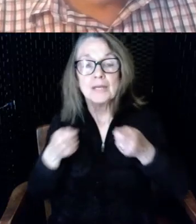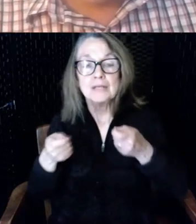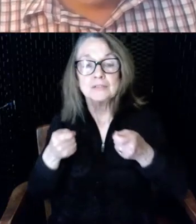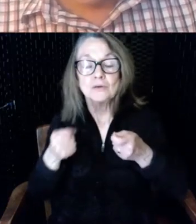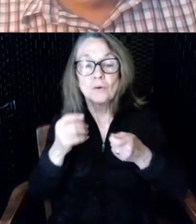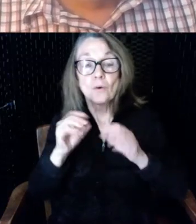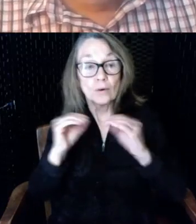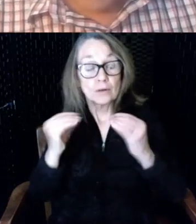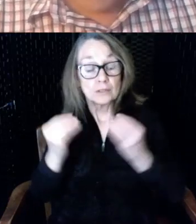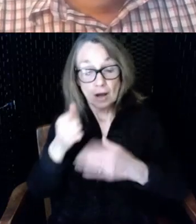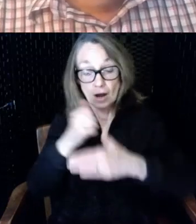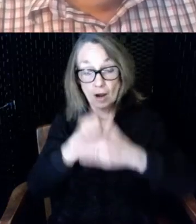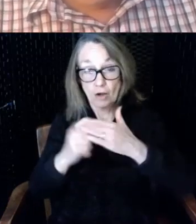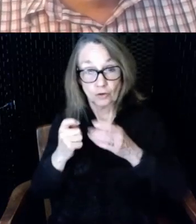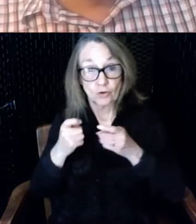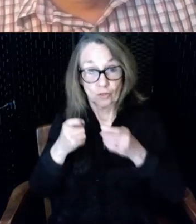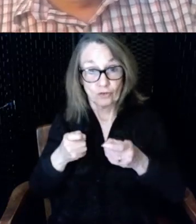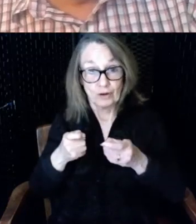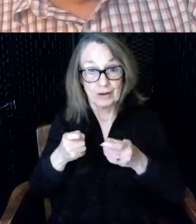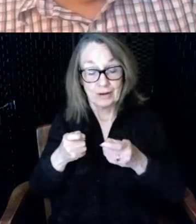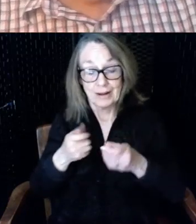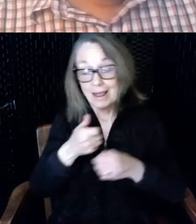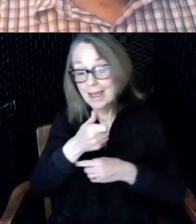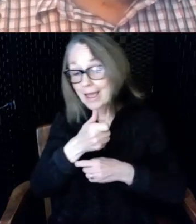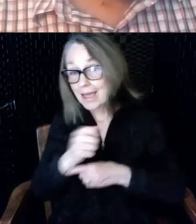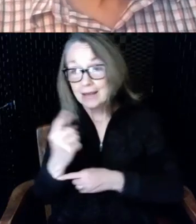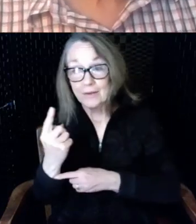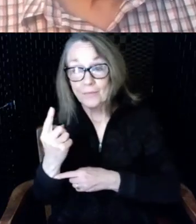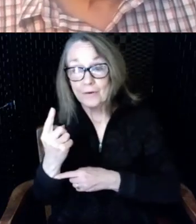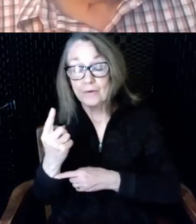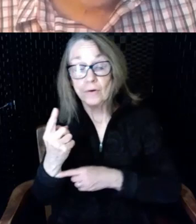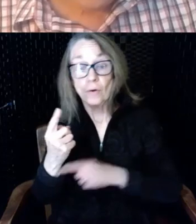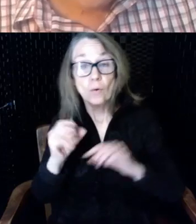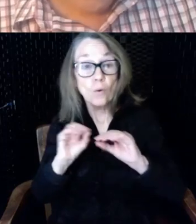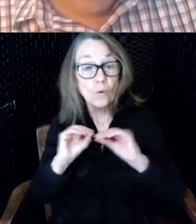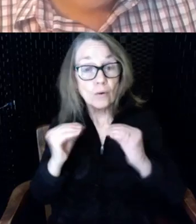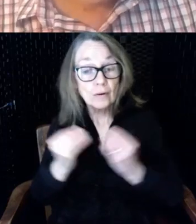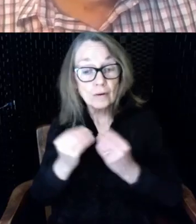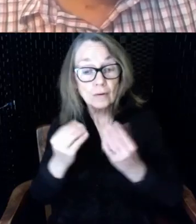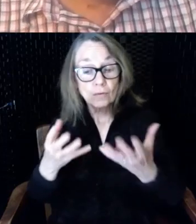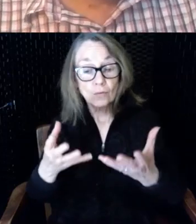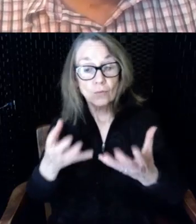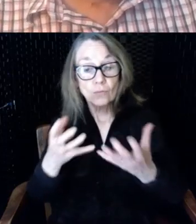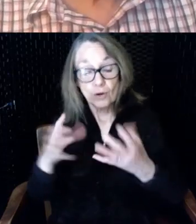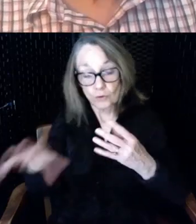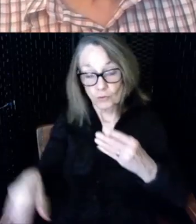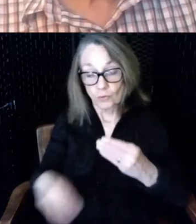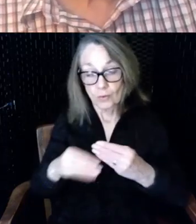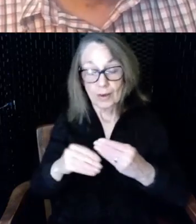grant anyone or organization wanting to add a hearing loop to a meeting room